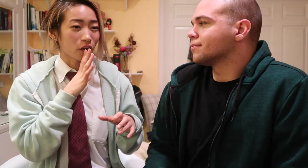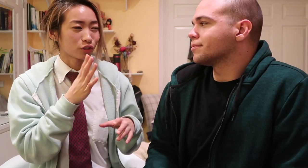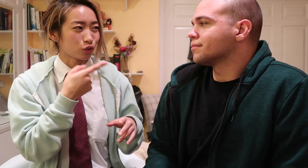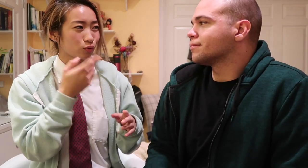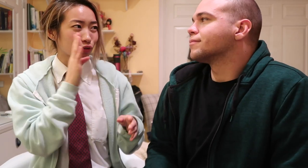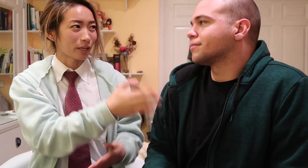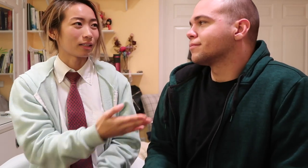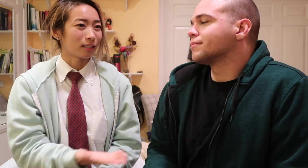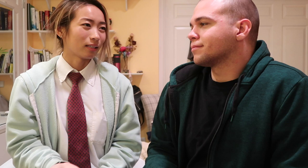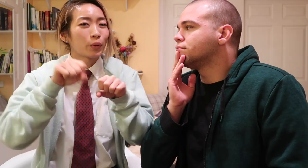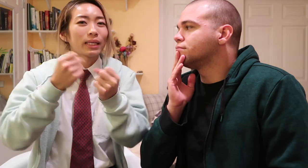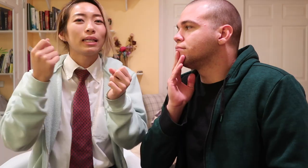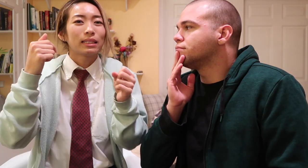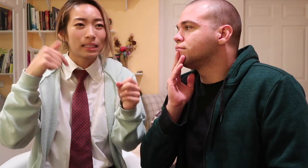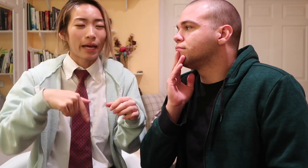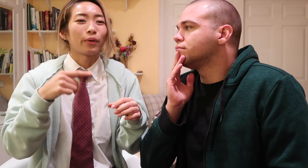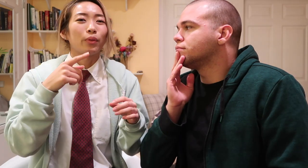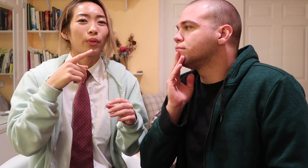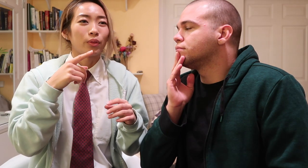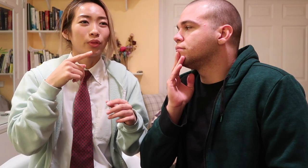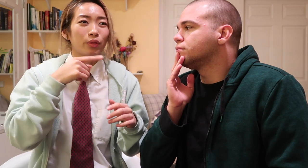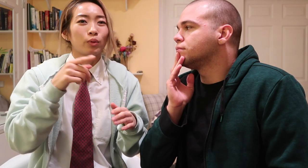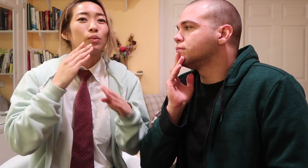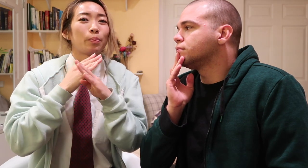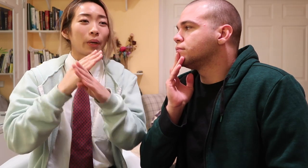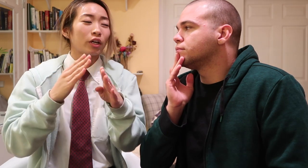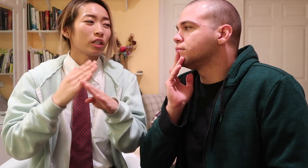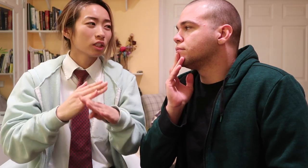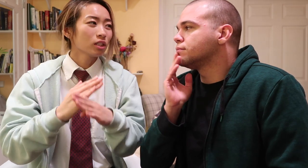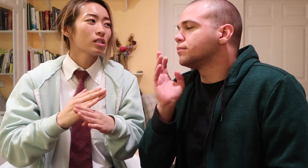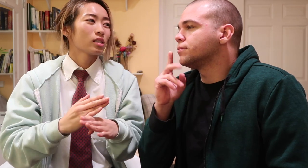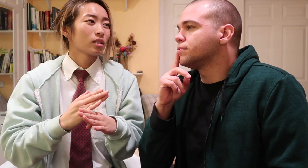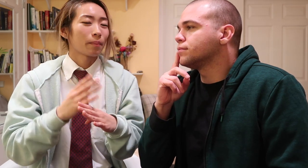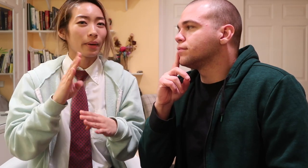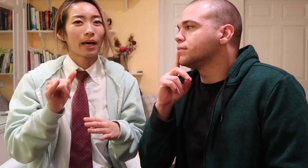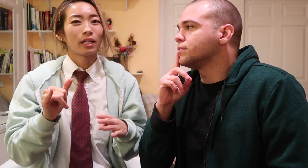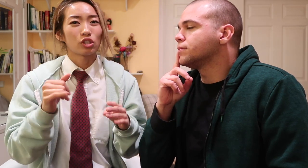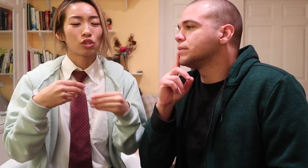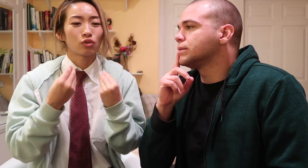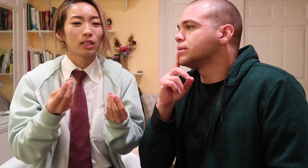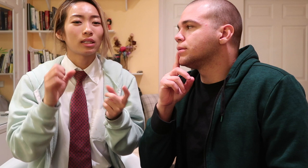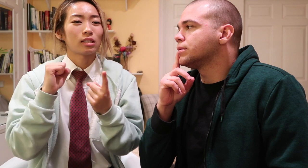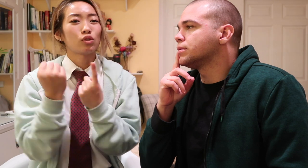to you directly breaking down those barriers by just treating the situation